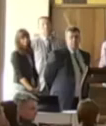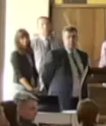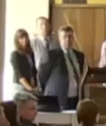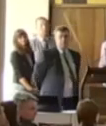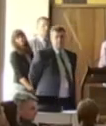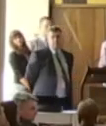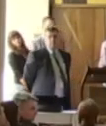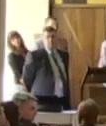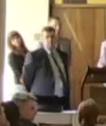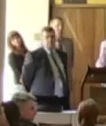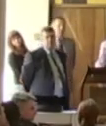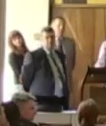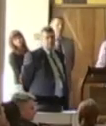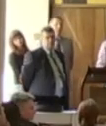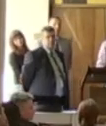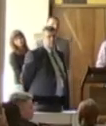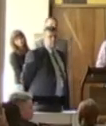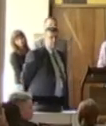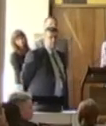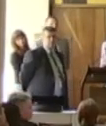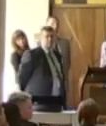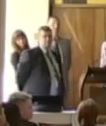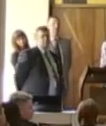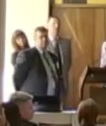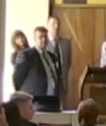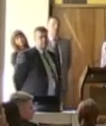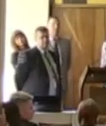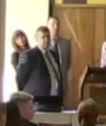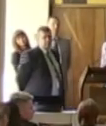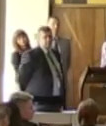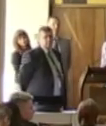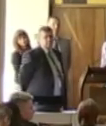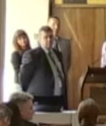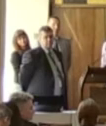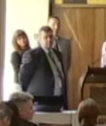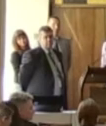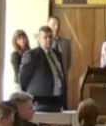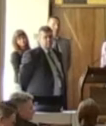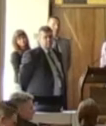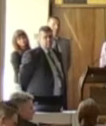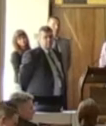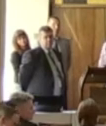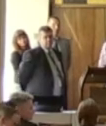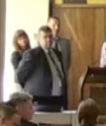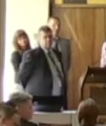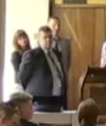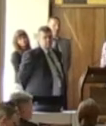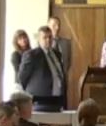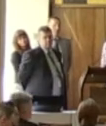Paul Oberoff, retired ex of Dept. Education and Training I would like to see a bit of an